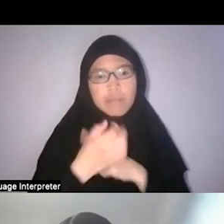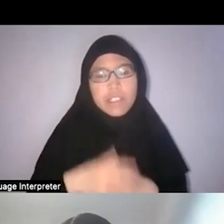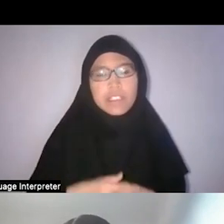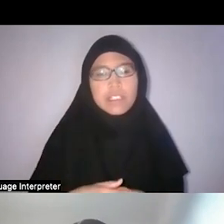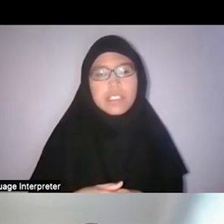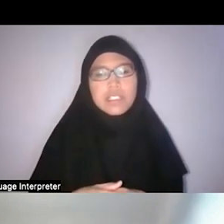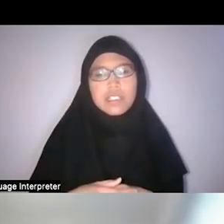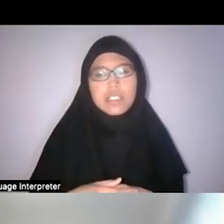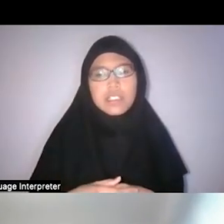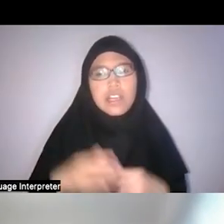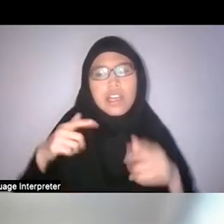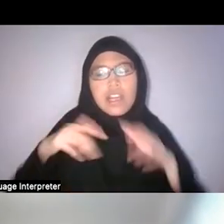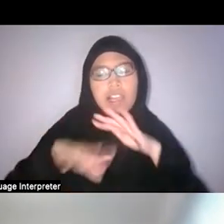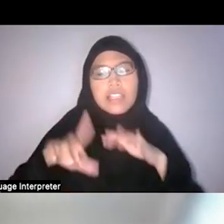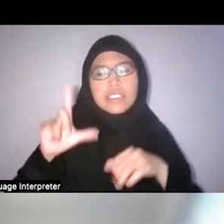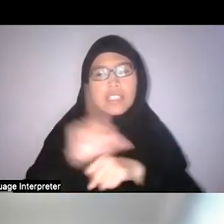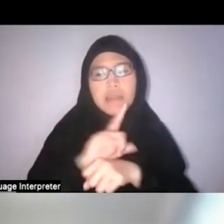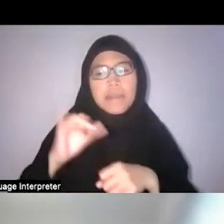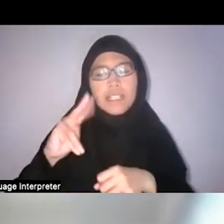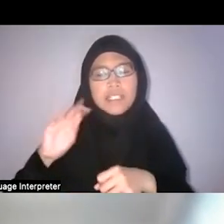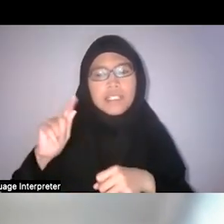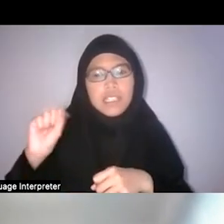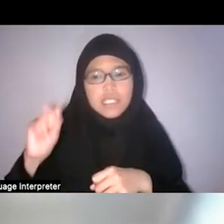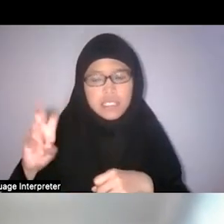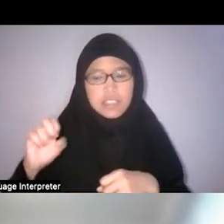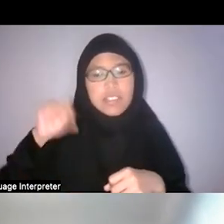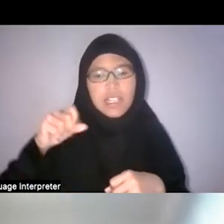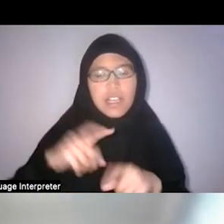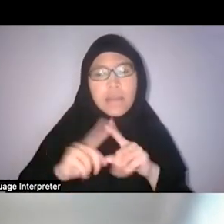Less labour intensive and all that, sure, but in some ways it’s still a removal